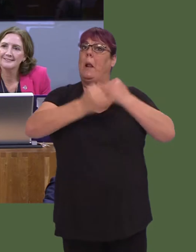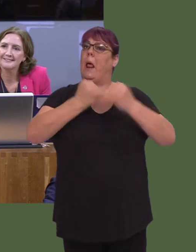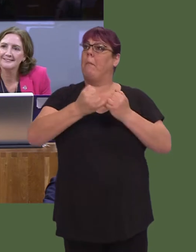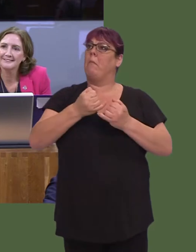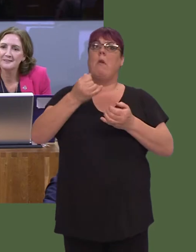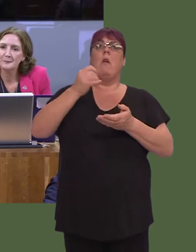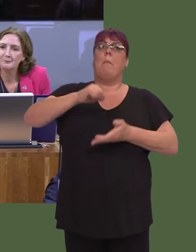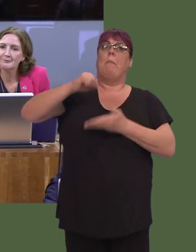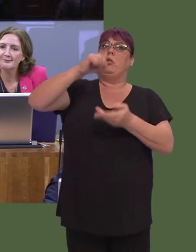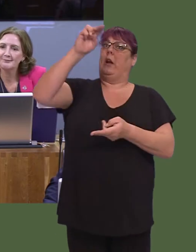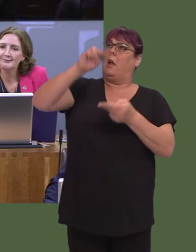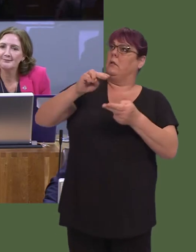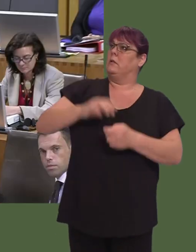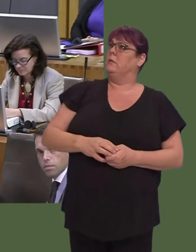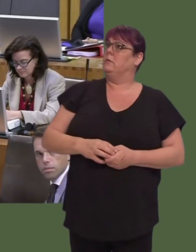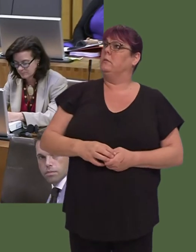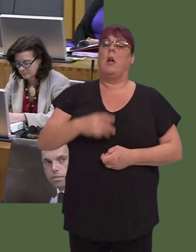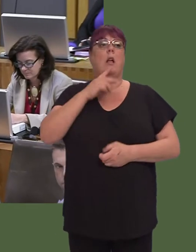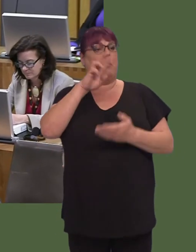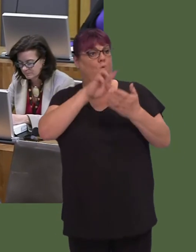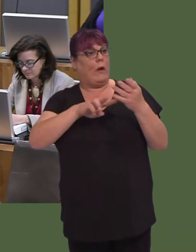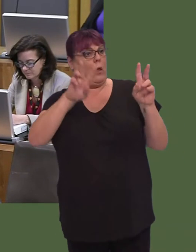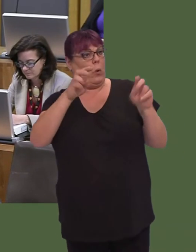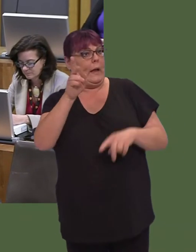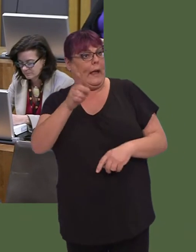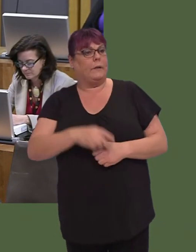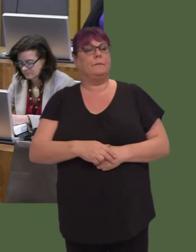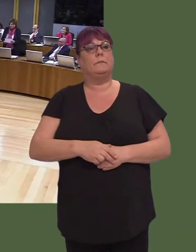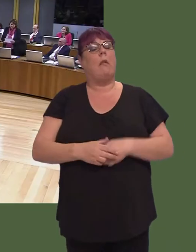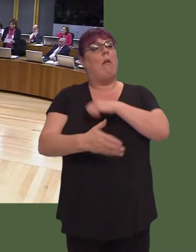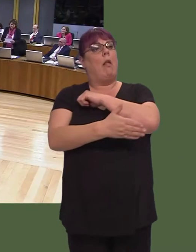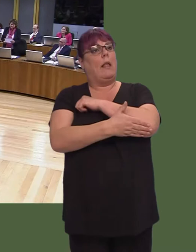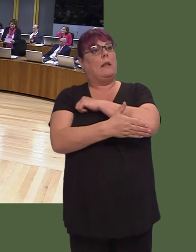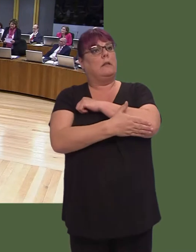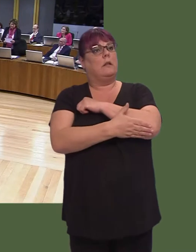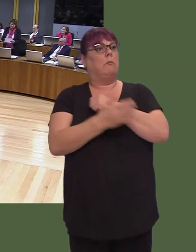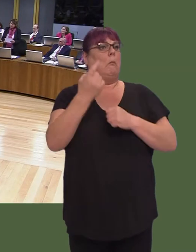Let me read it again: 'an easy and lazy option when it comes to local government is to blame